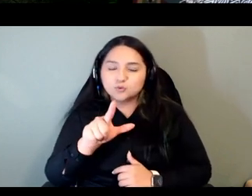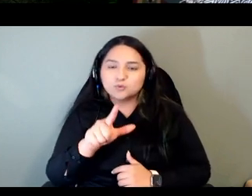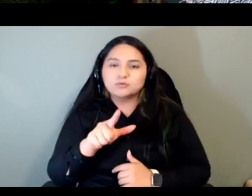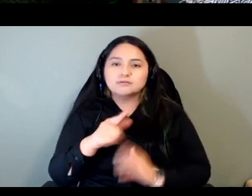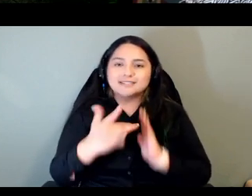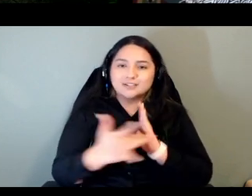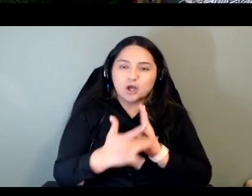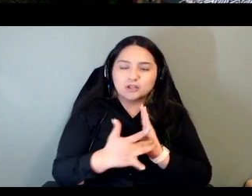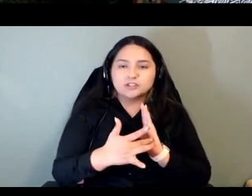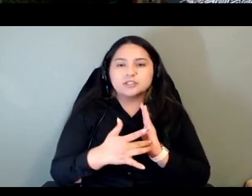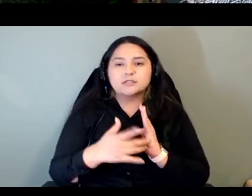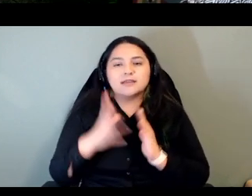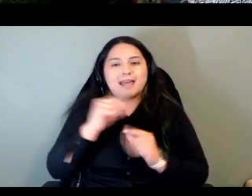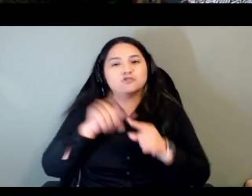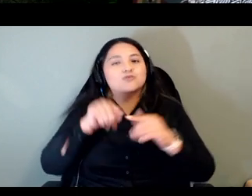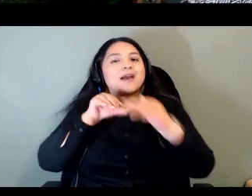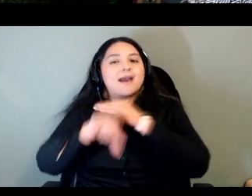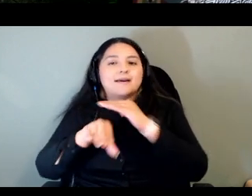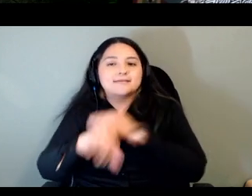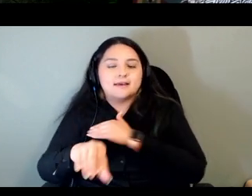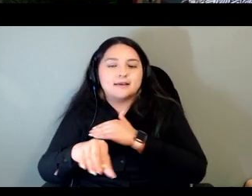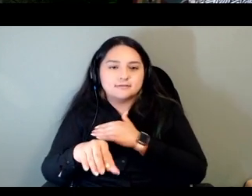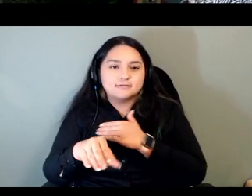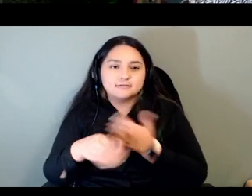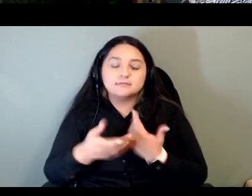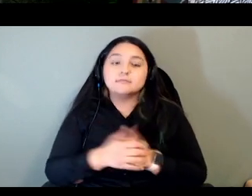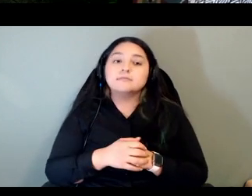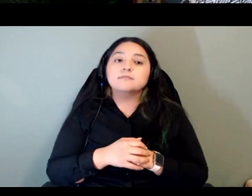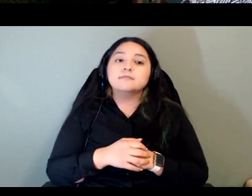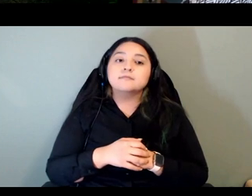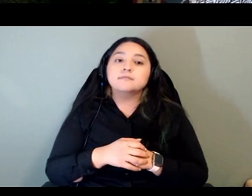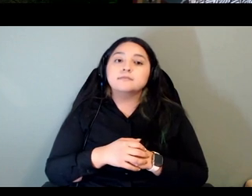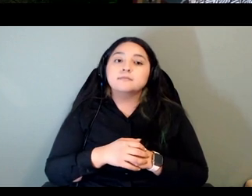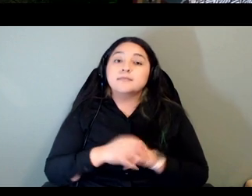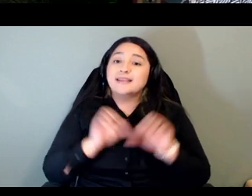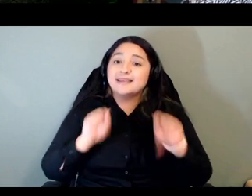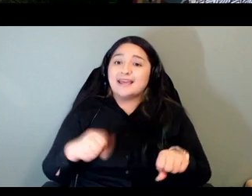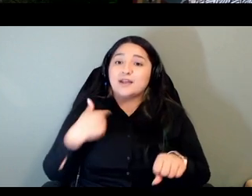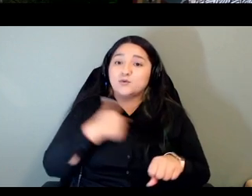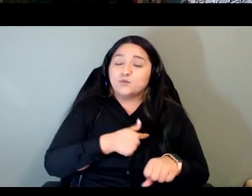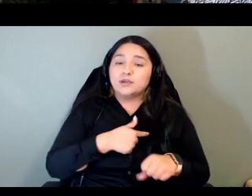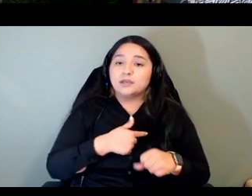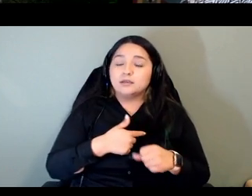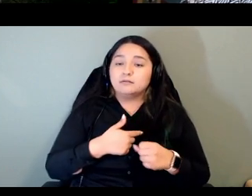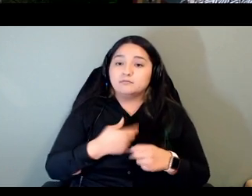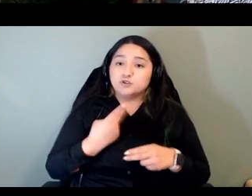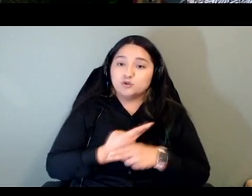that can we leverage our resources and networks that we have access to in our communities